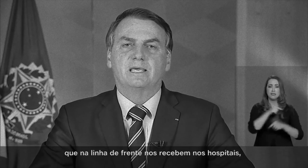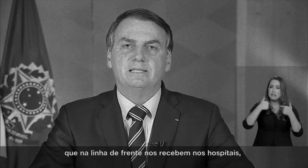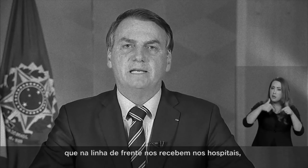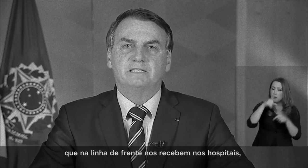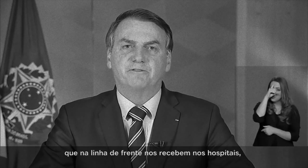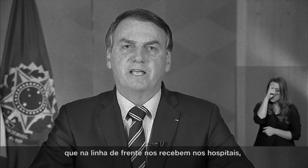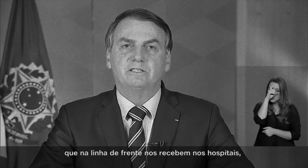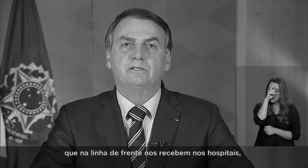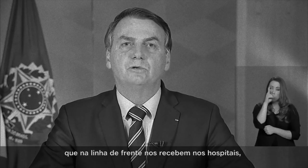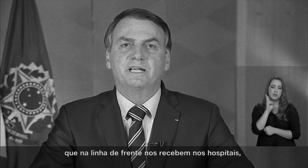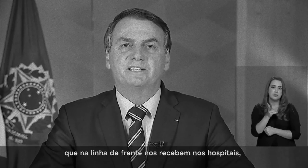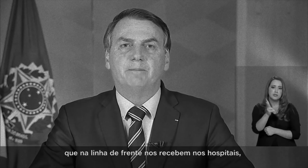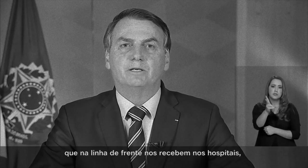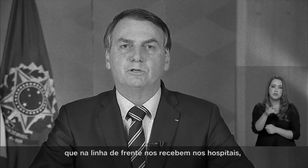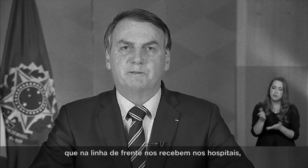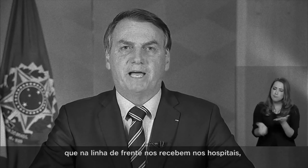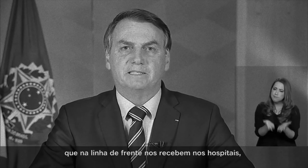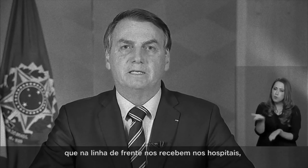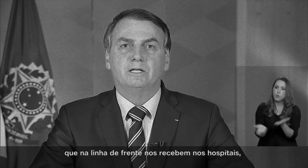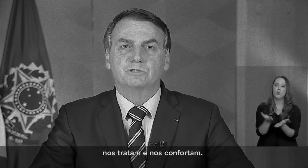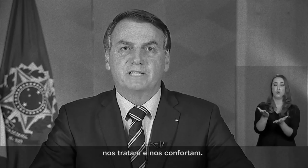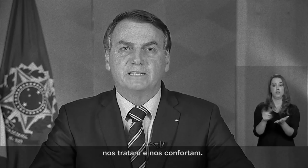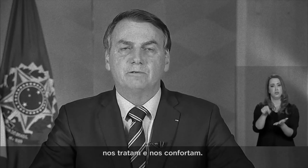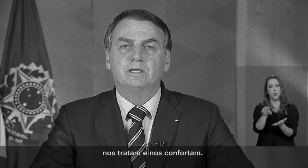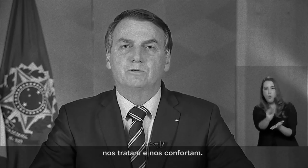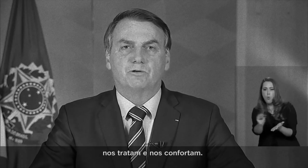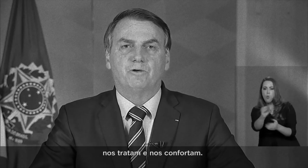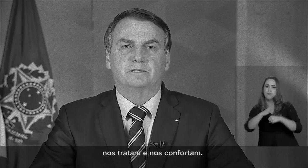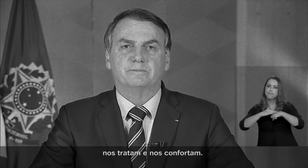that welcome us in the front line in the hospitals treat us and comfort us.